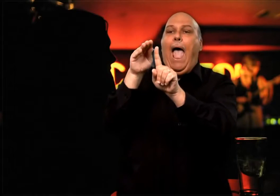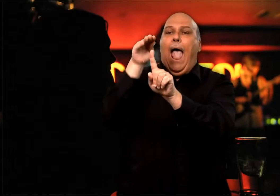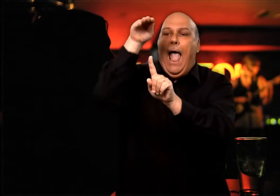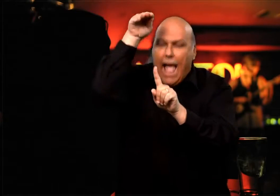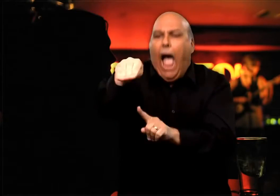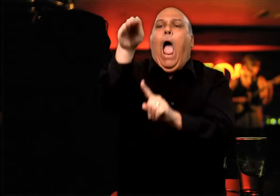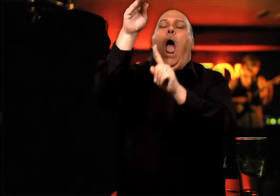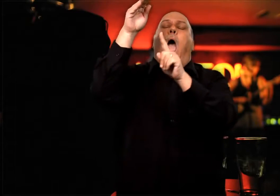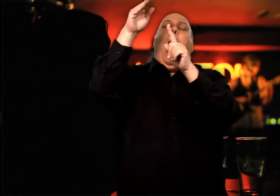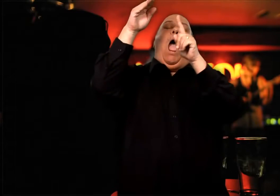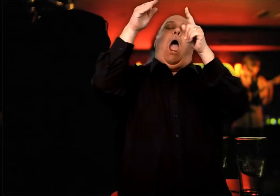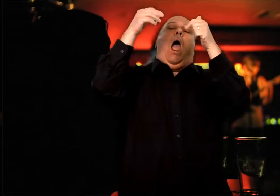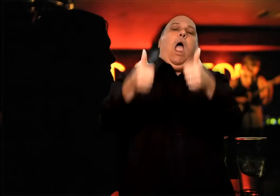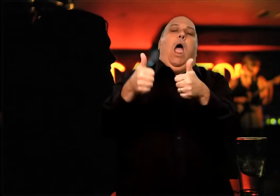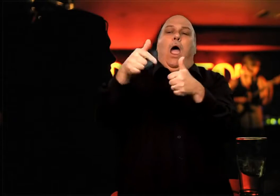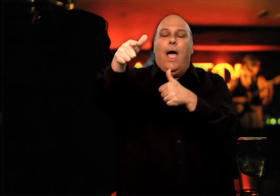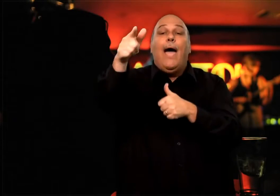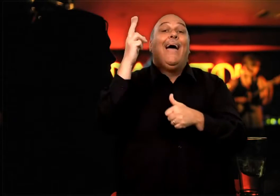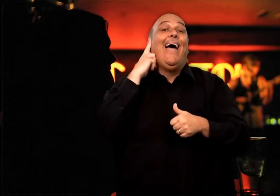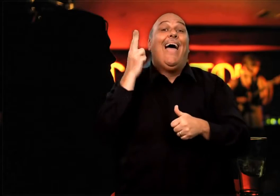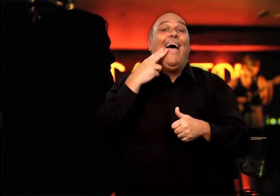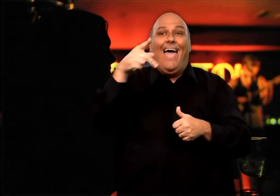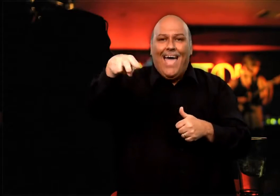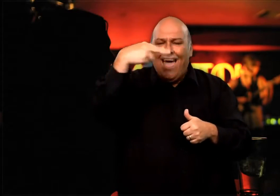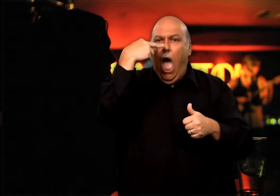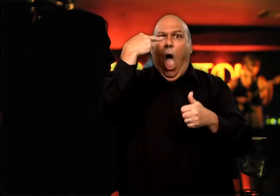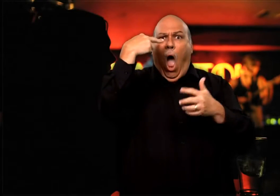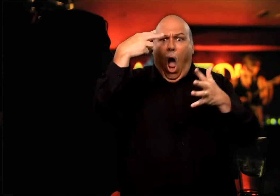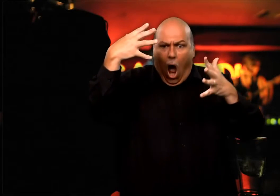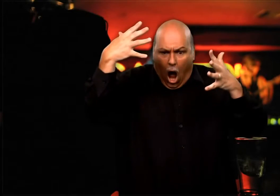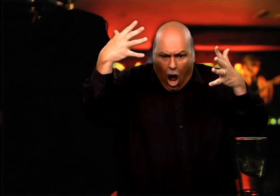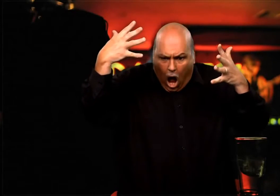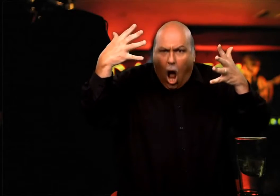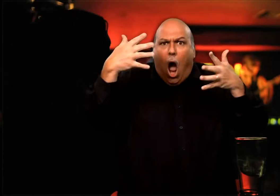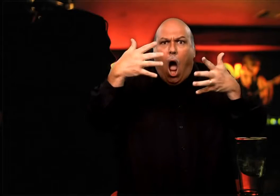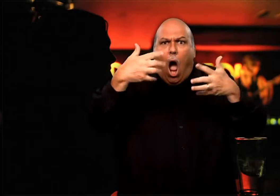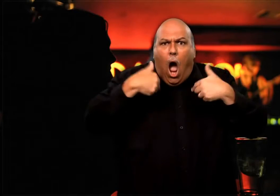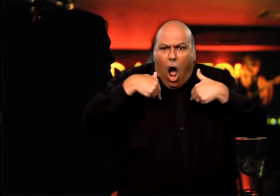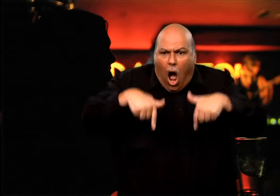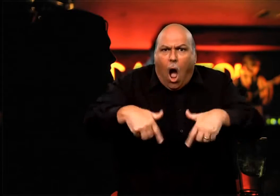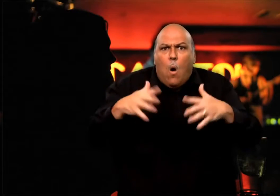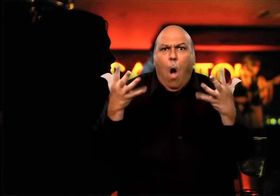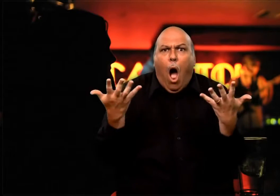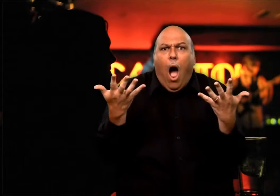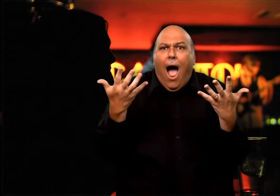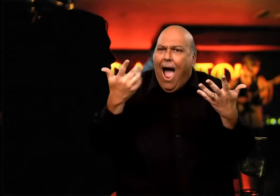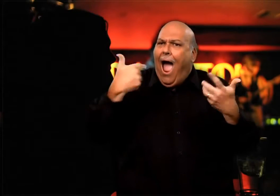Oh great, we both work really close to each other! I thought to myself. I asked her how she was doing? She said